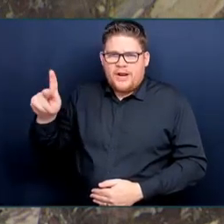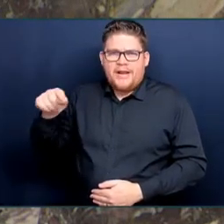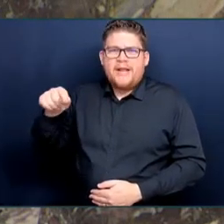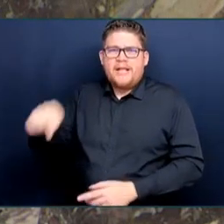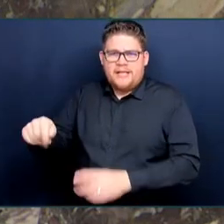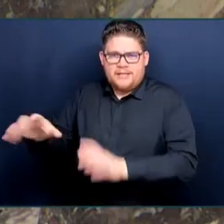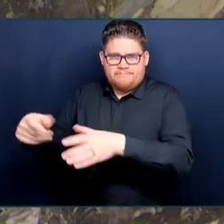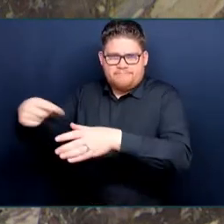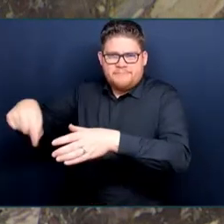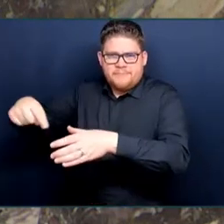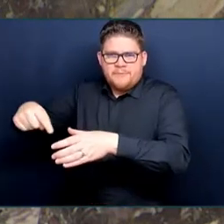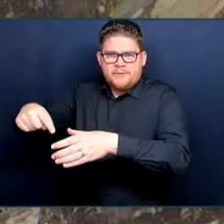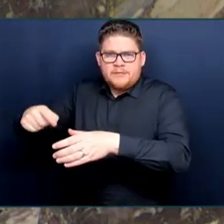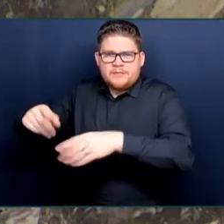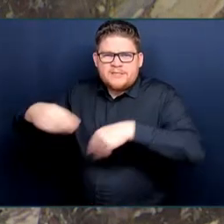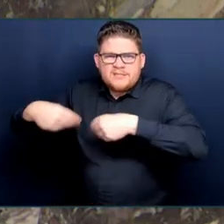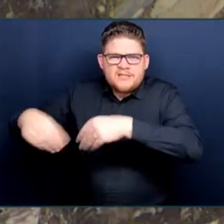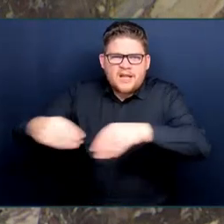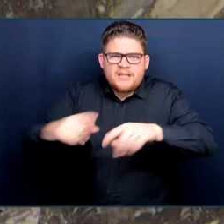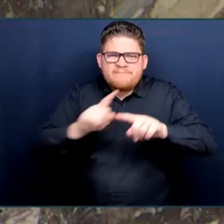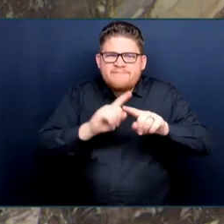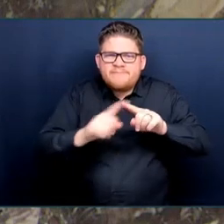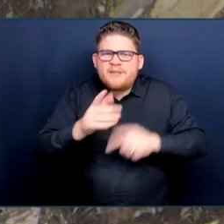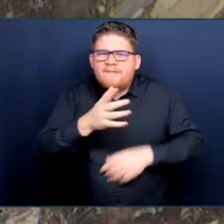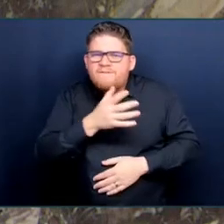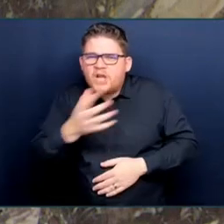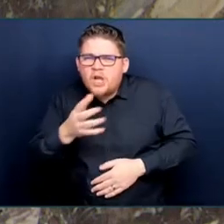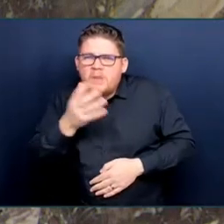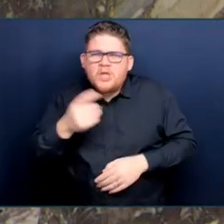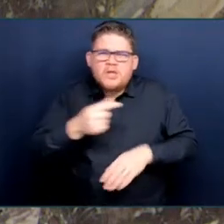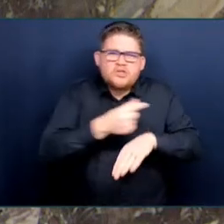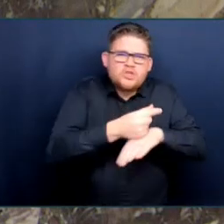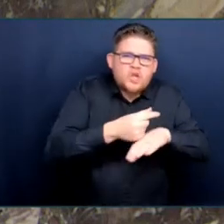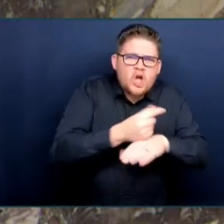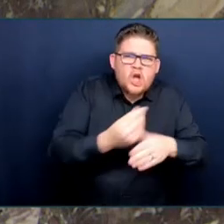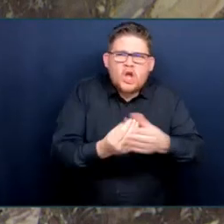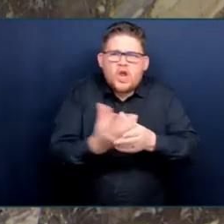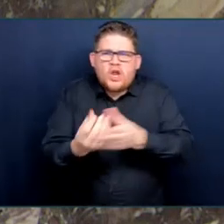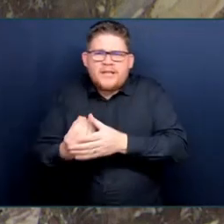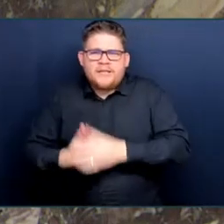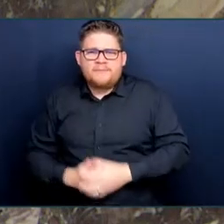Northern Wildfire. He’s also part of the BC Eco-Seed Co-op along with